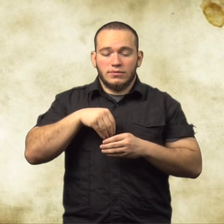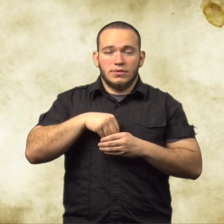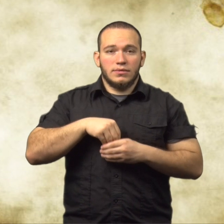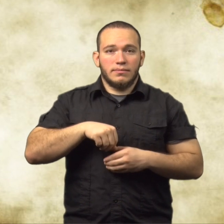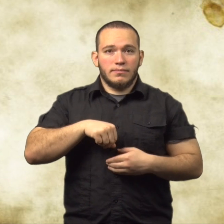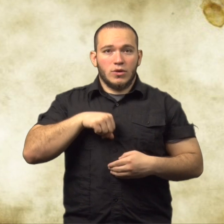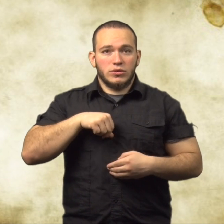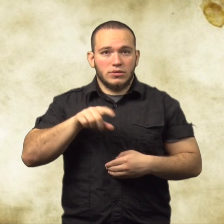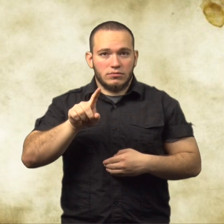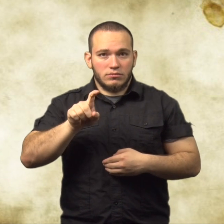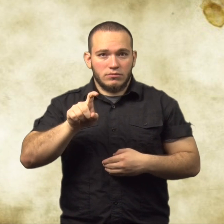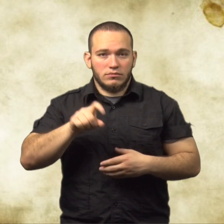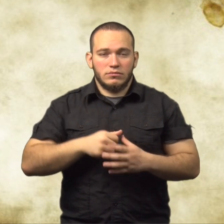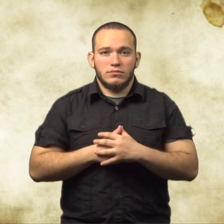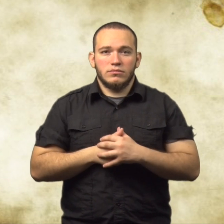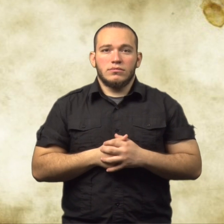Do you have a sense of pride?